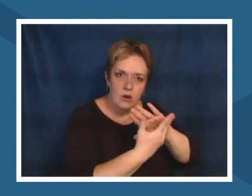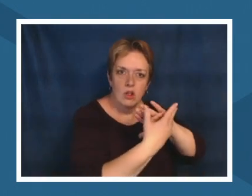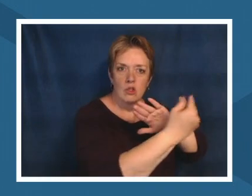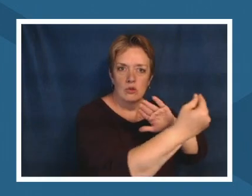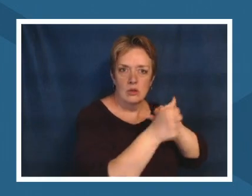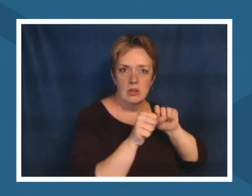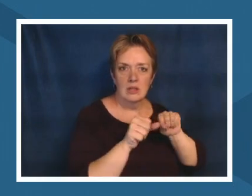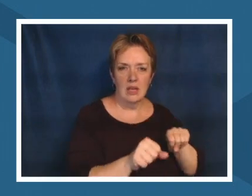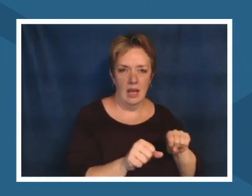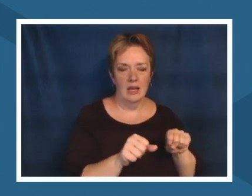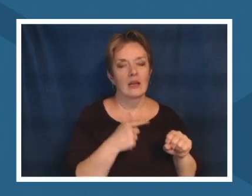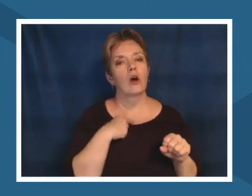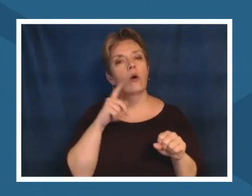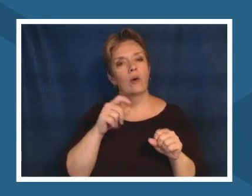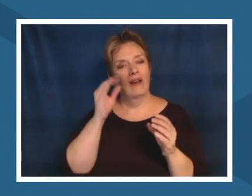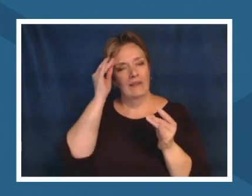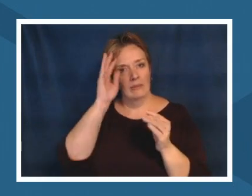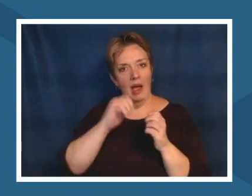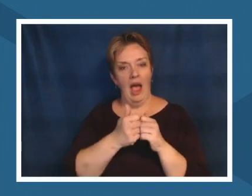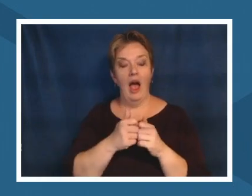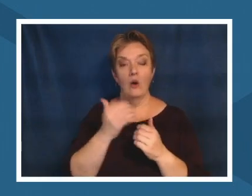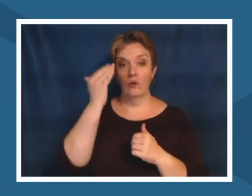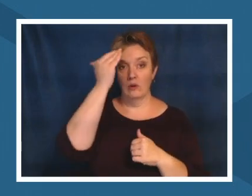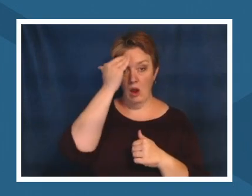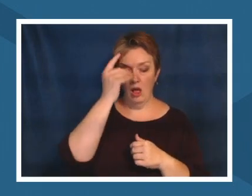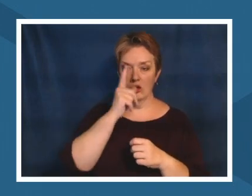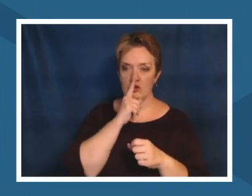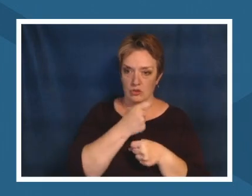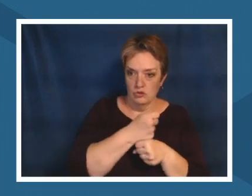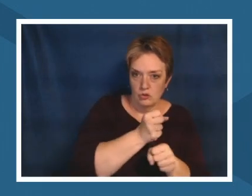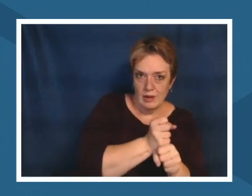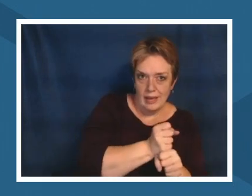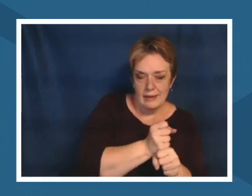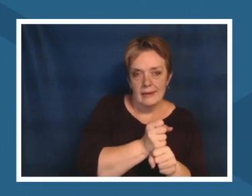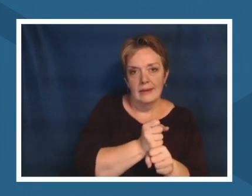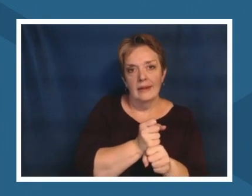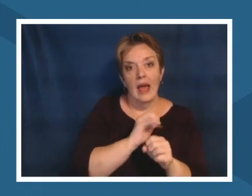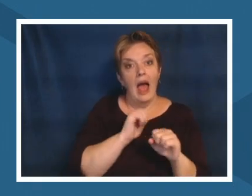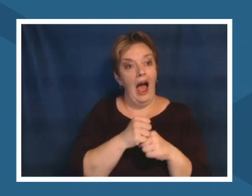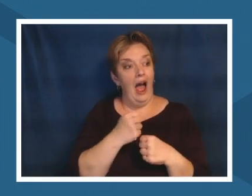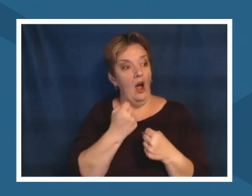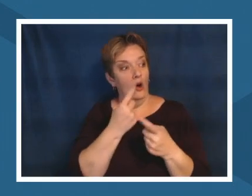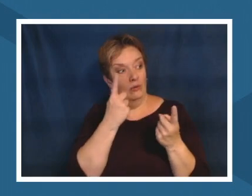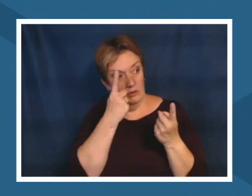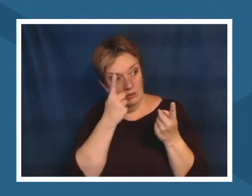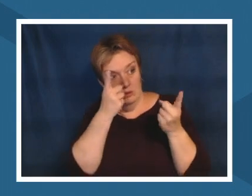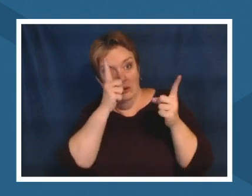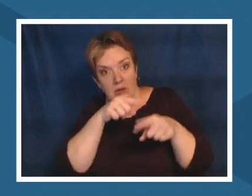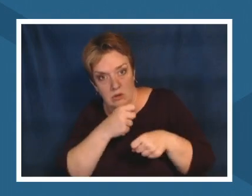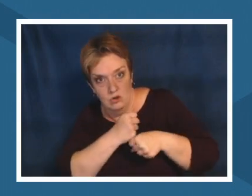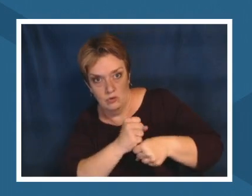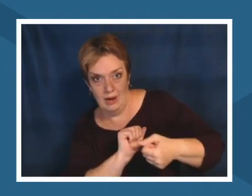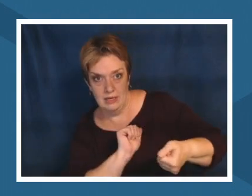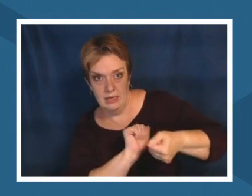co-created and distributed but i also